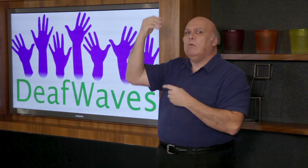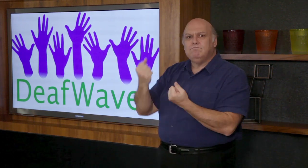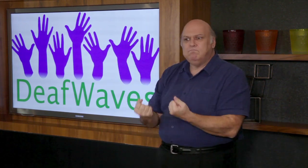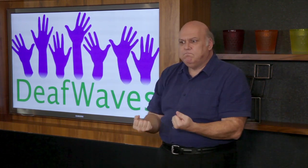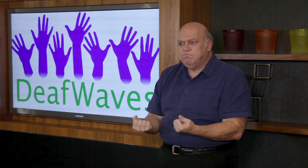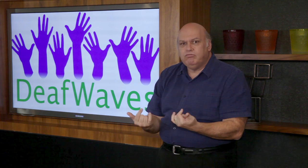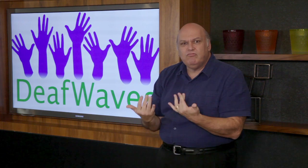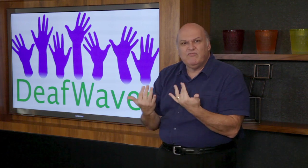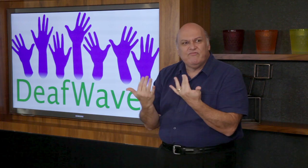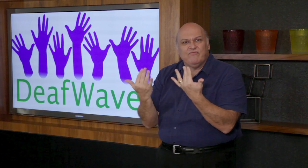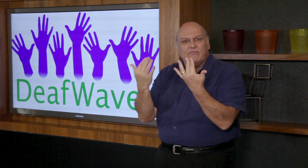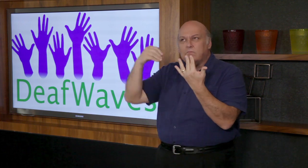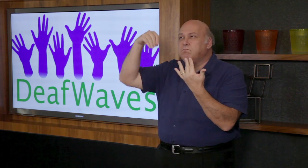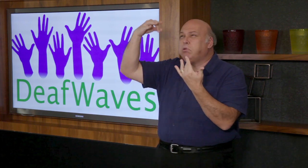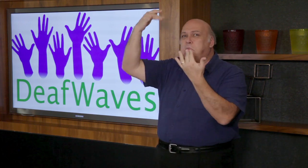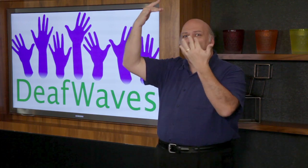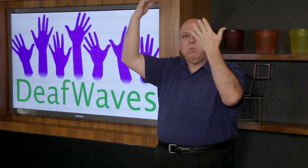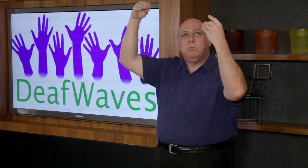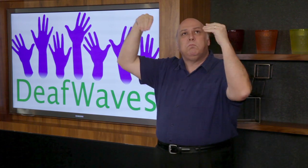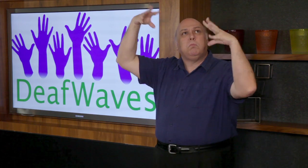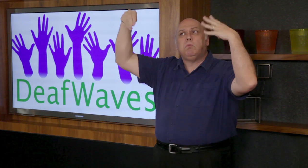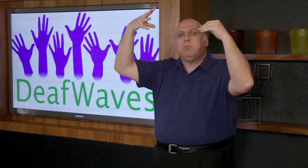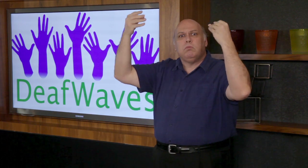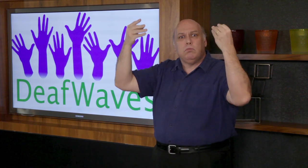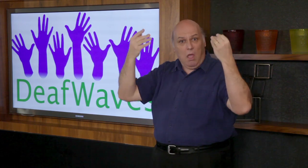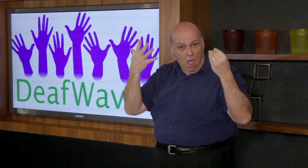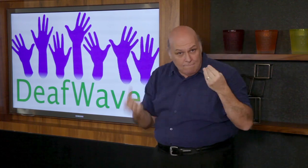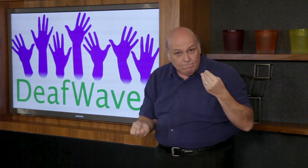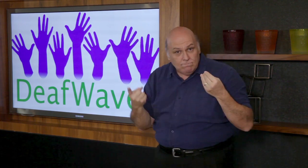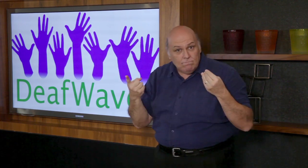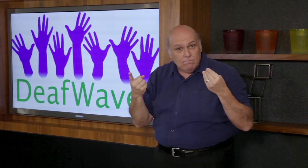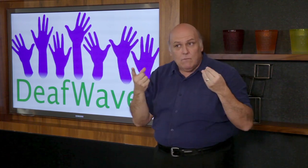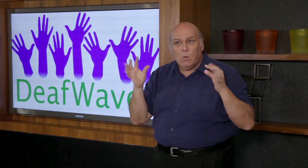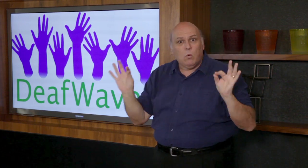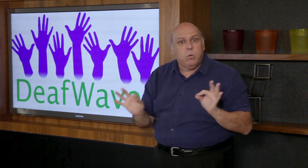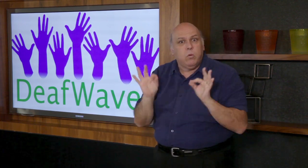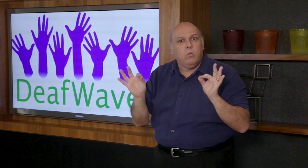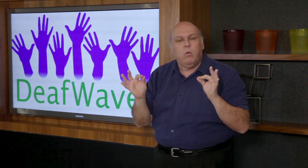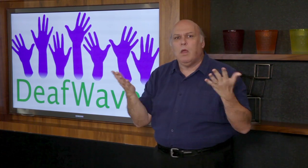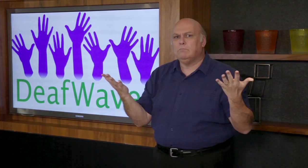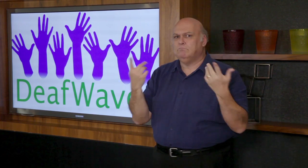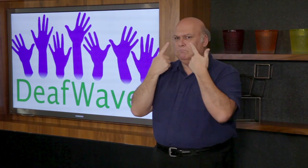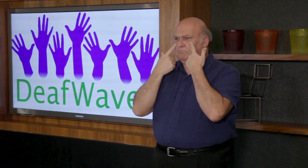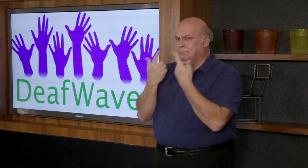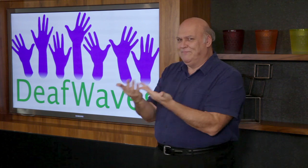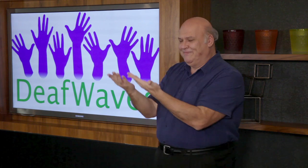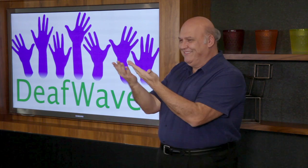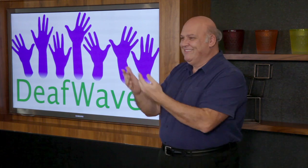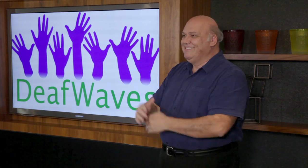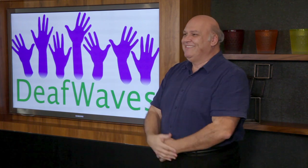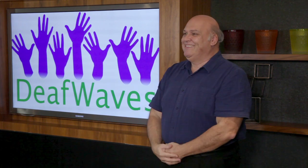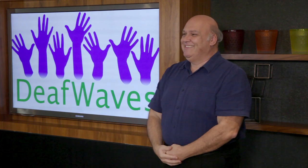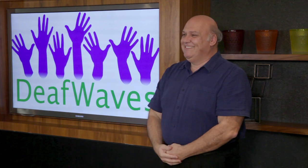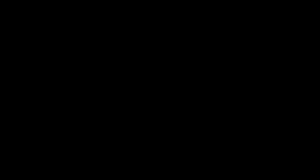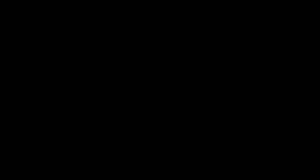smoke alarm which alerts people when there is a fire. Does it alert you? Let's see.